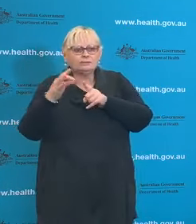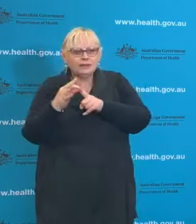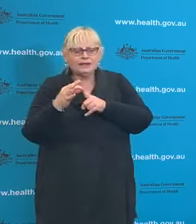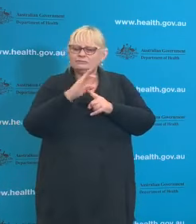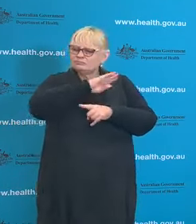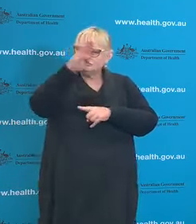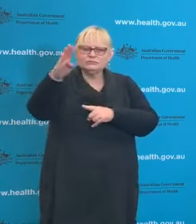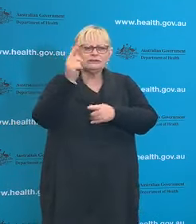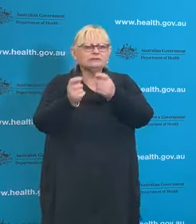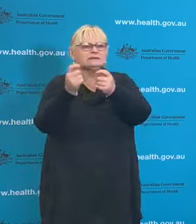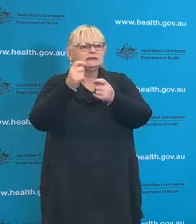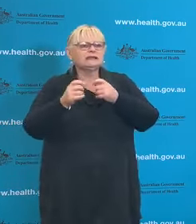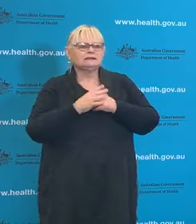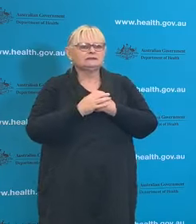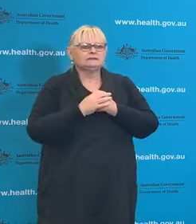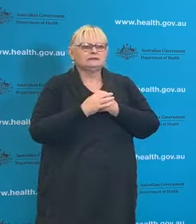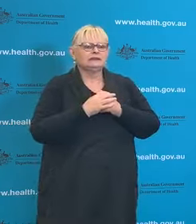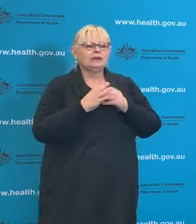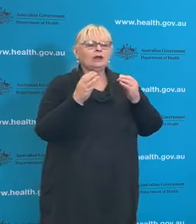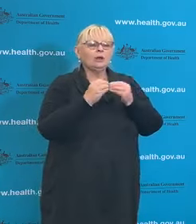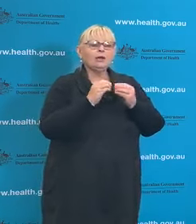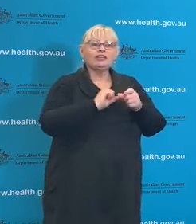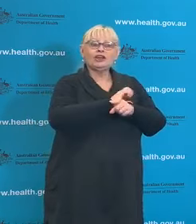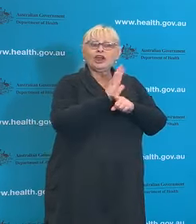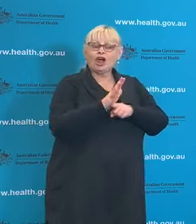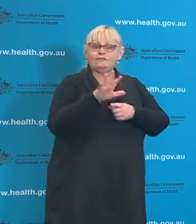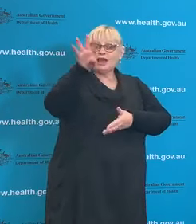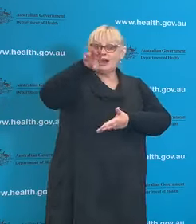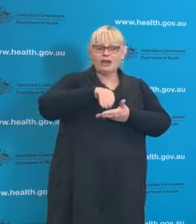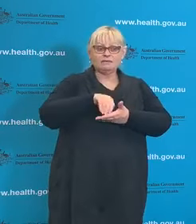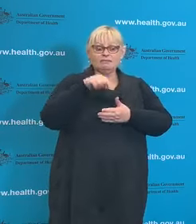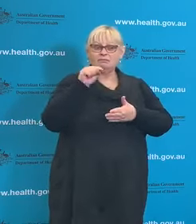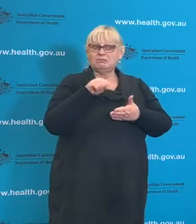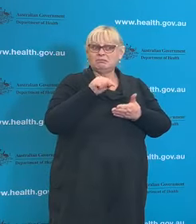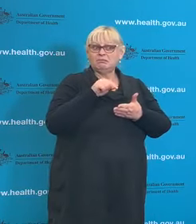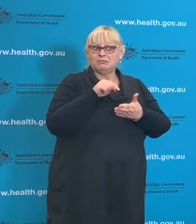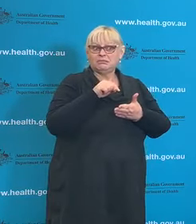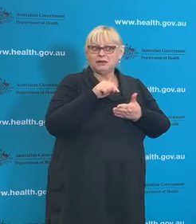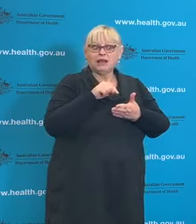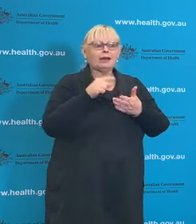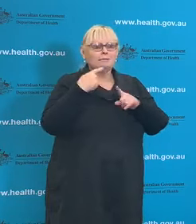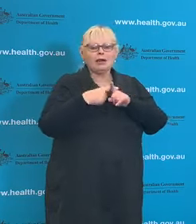But with the COVID app and with our enormous amount of effort by our public